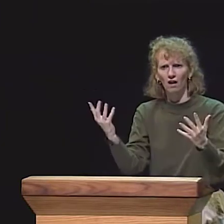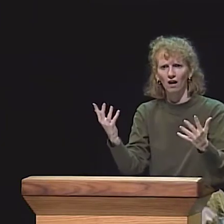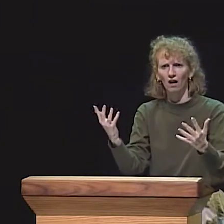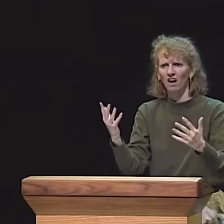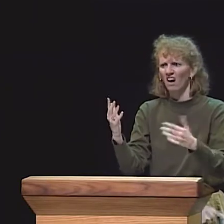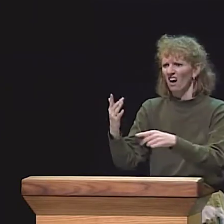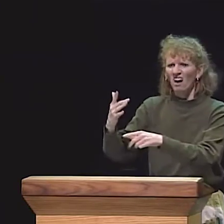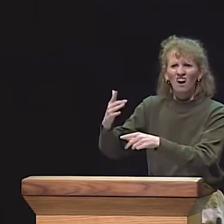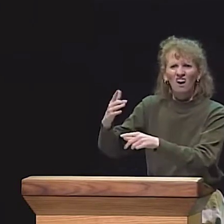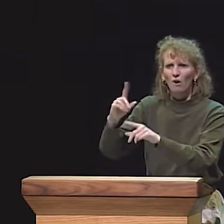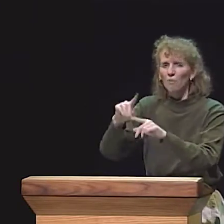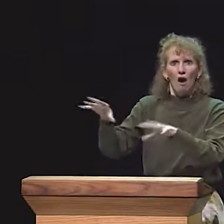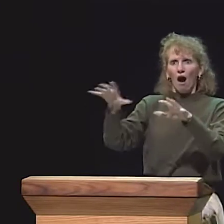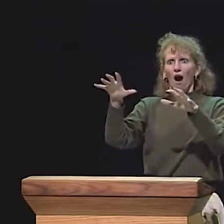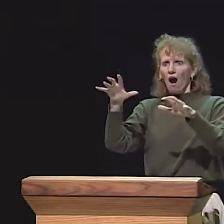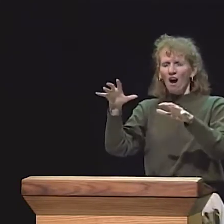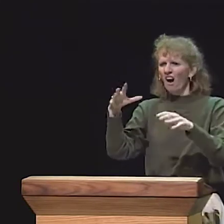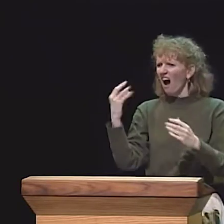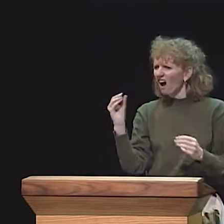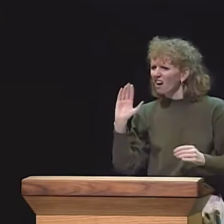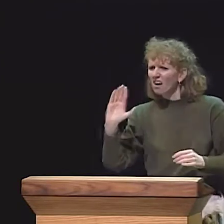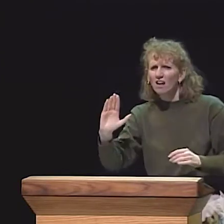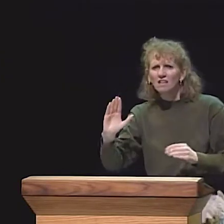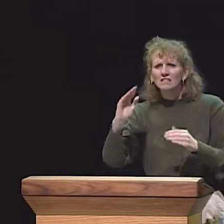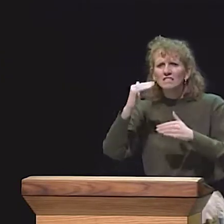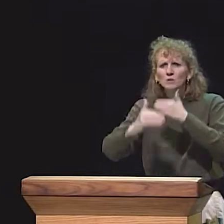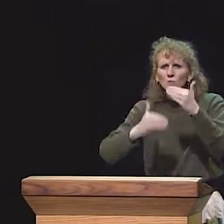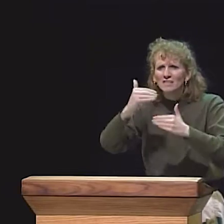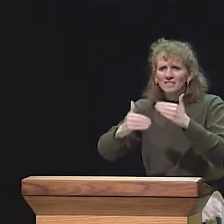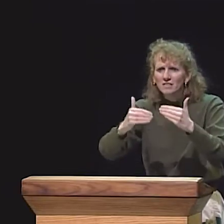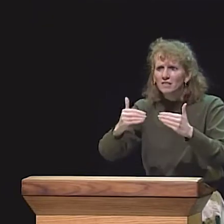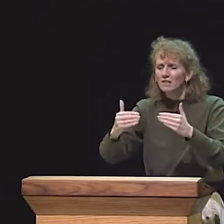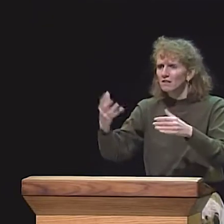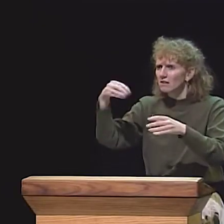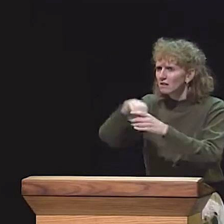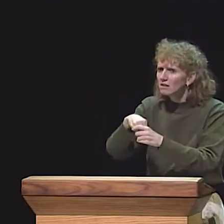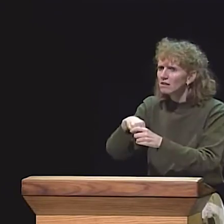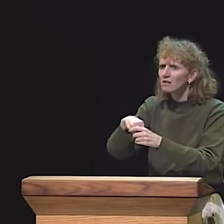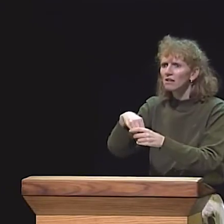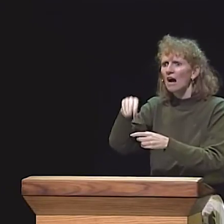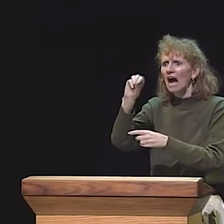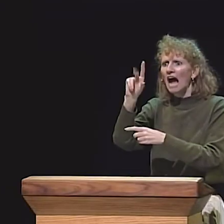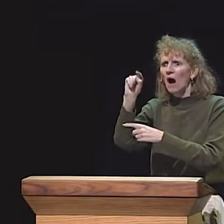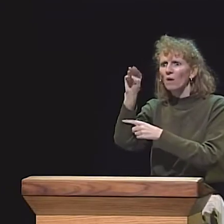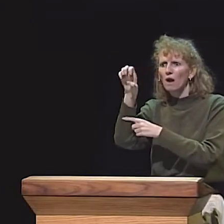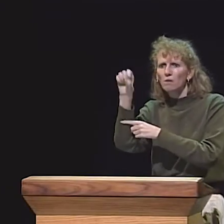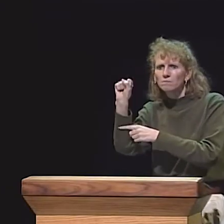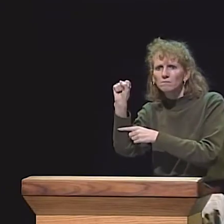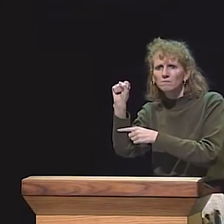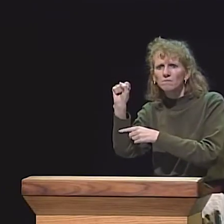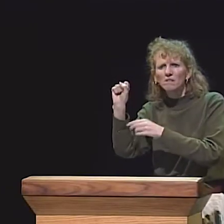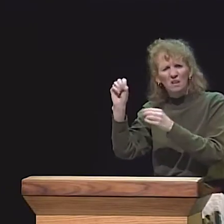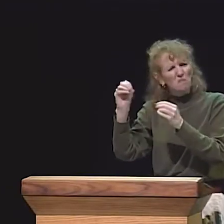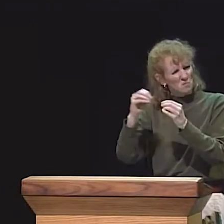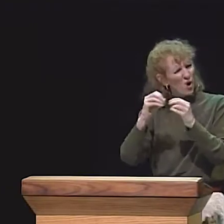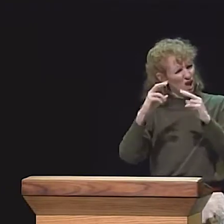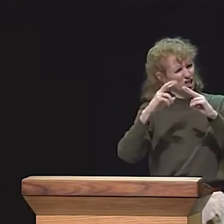MORE DISCUSSION OF THE ANALYSIS, MORE DISCUSSION OF THE CHARACTERS THAT ARE INVOLVED, HOW THEY RESPOND, HOW THEY ACT,